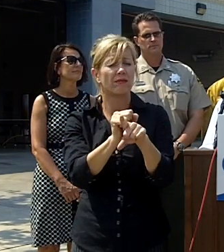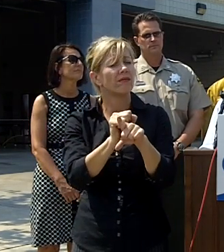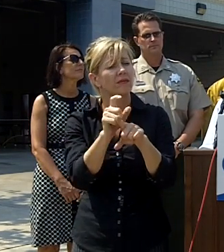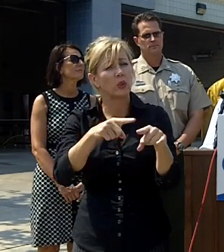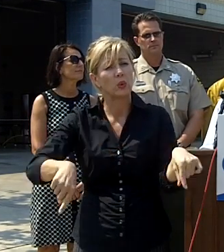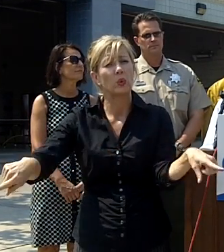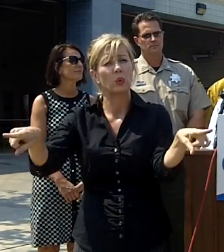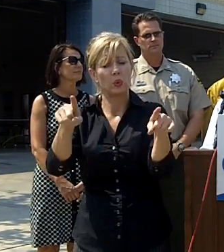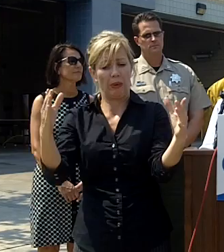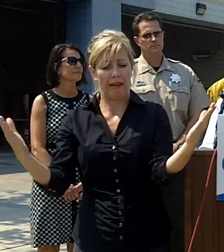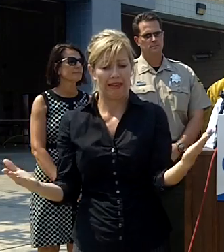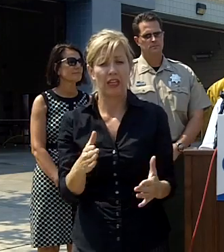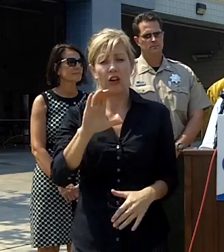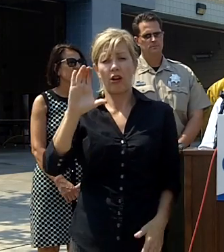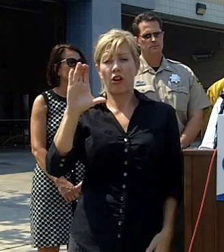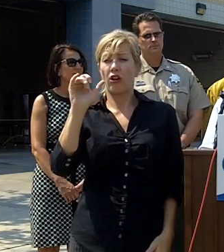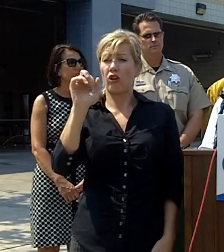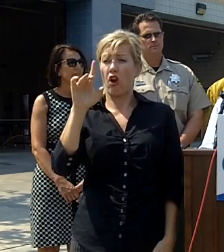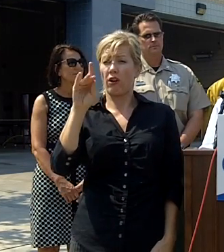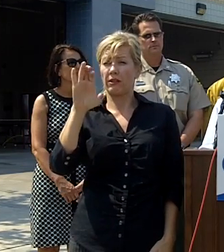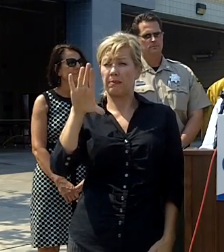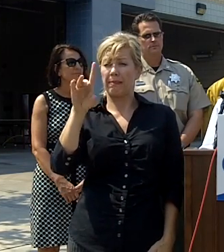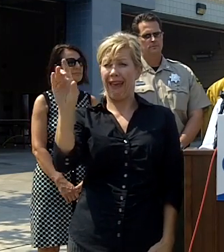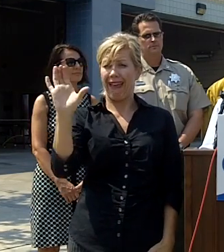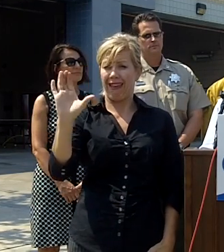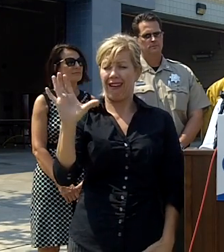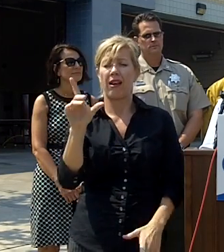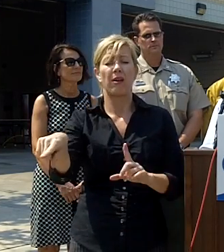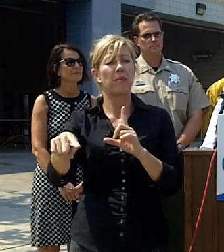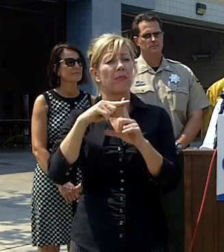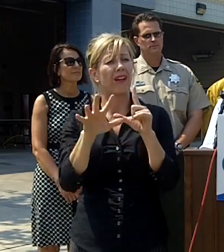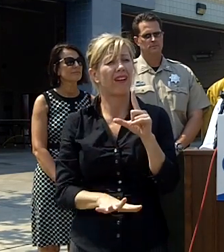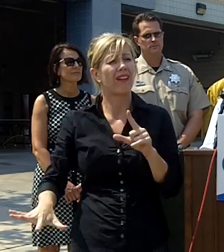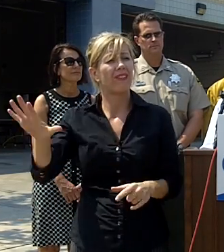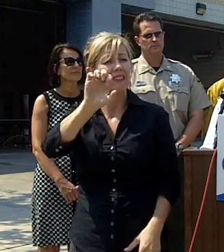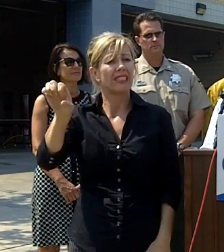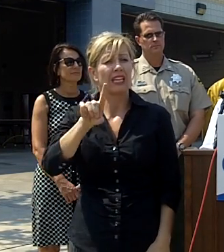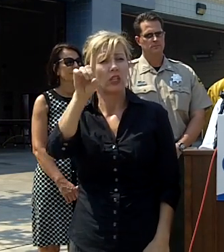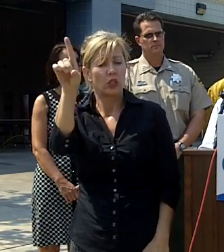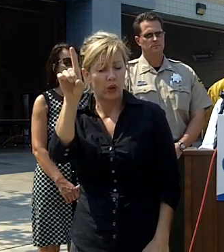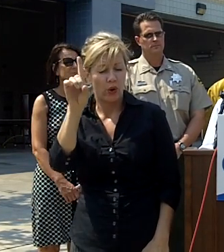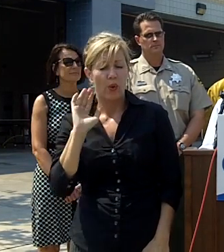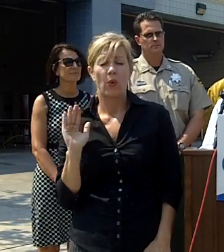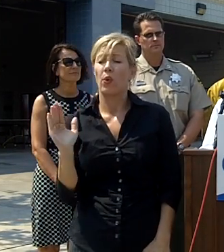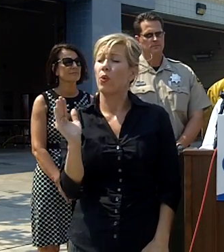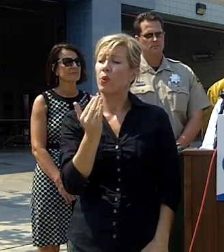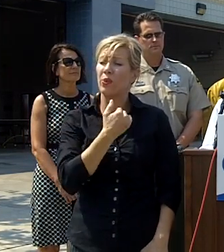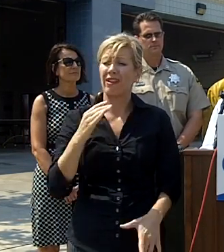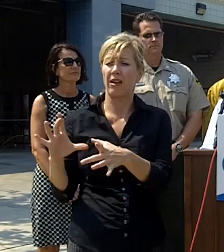throughout the county that the city of Carlsbad in its partners the county and the surrounding cities